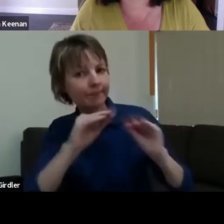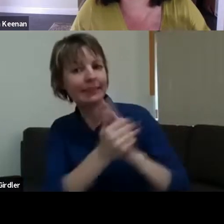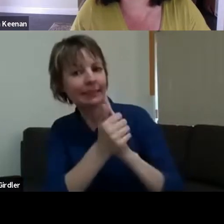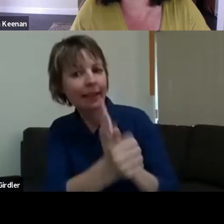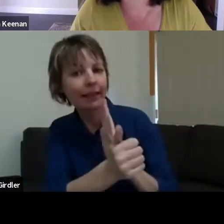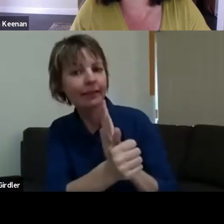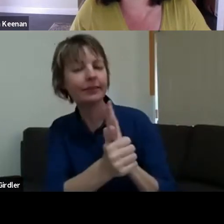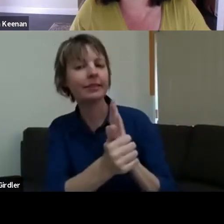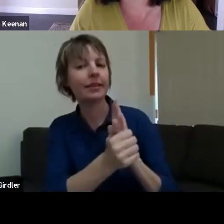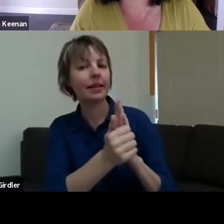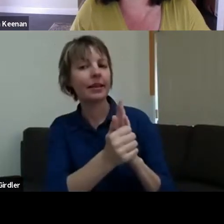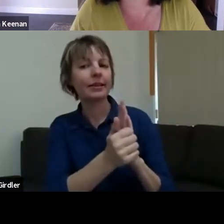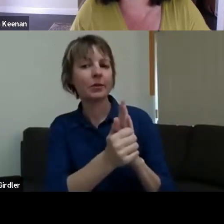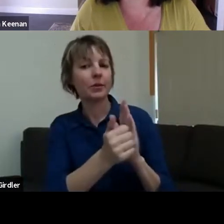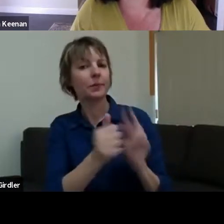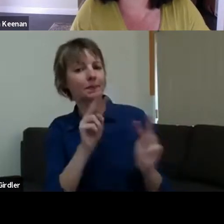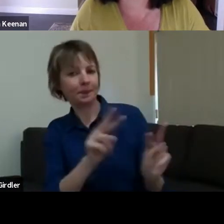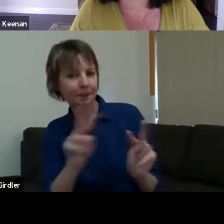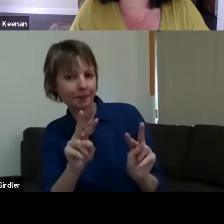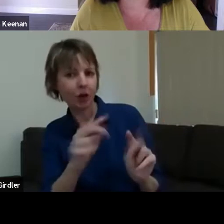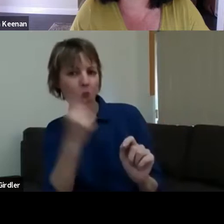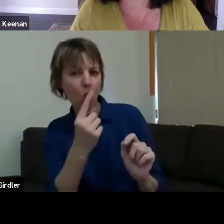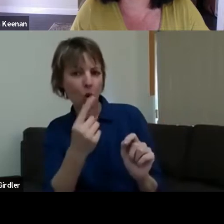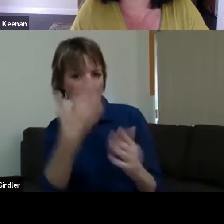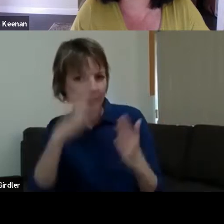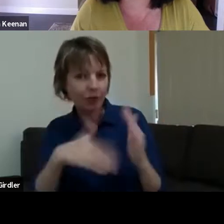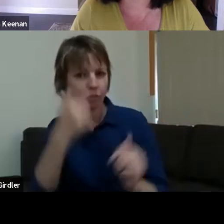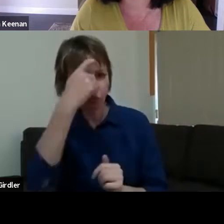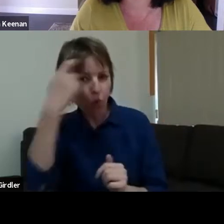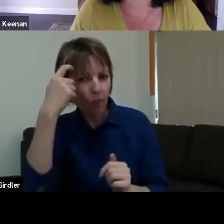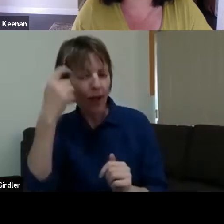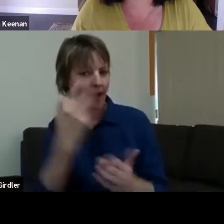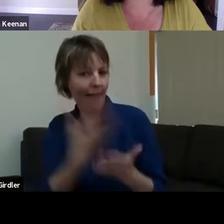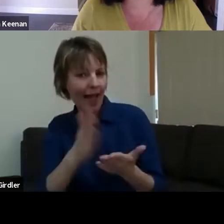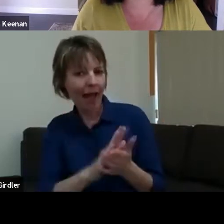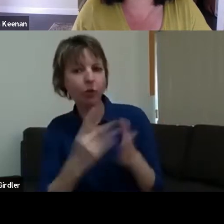trauma and knowing what to do as a part of it. It's underlying in